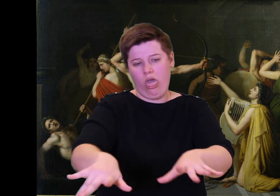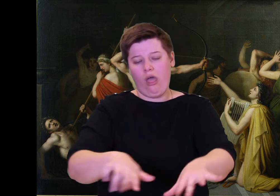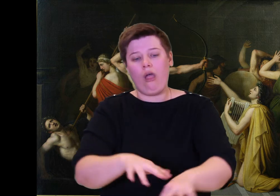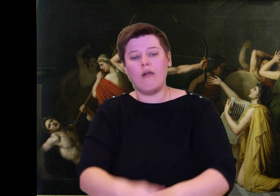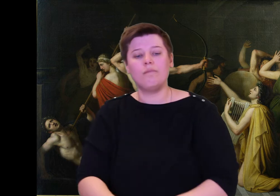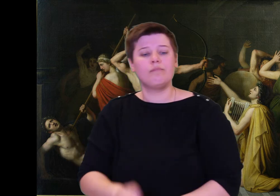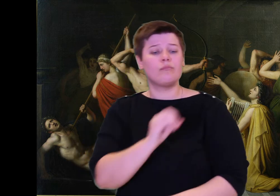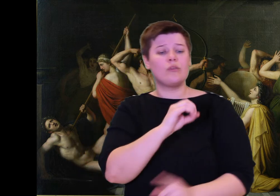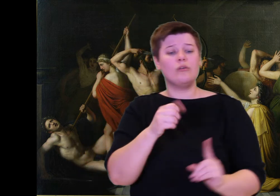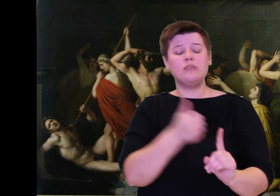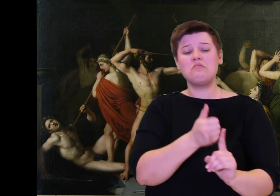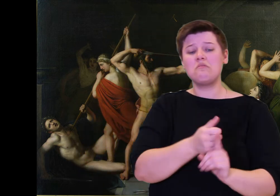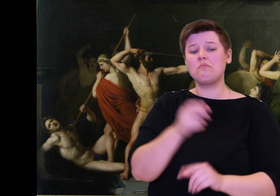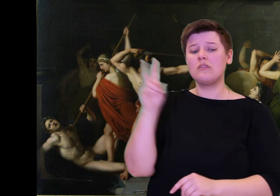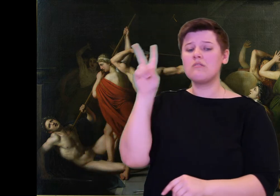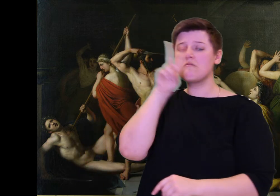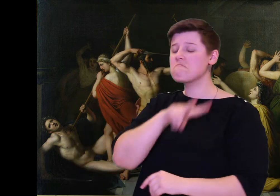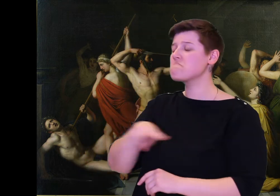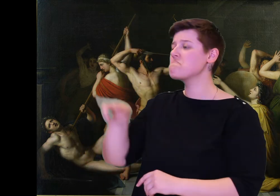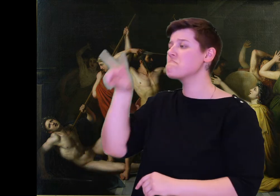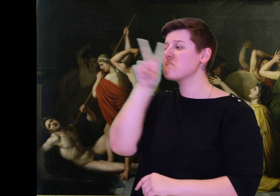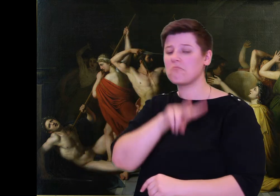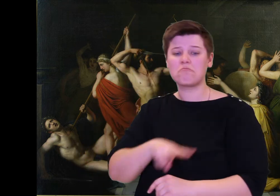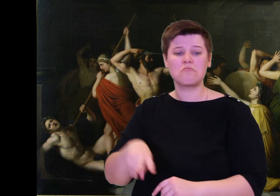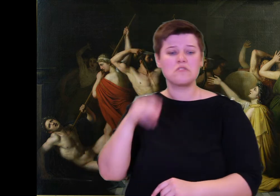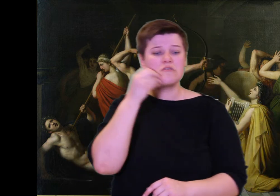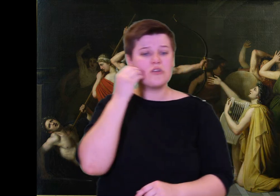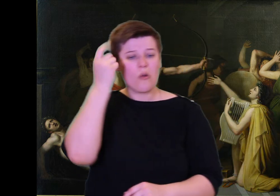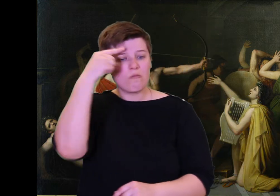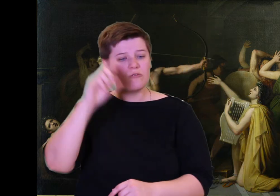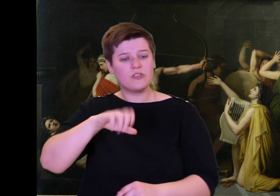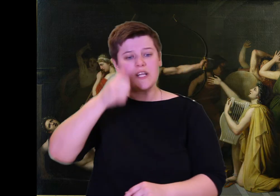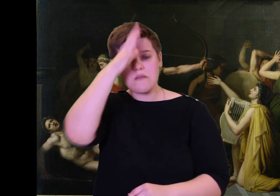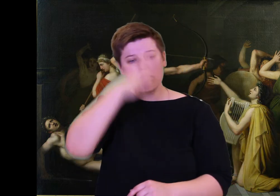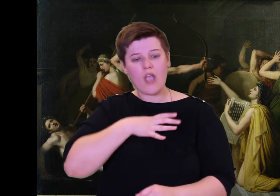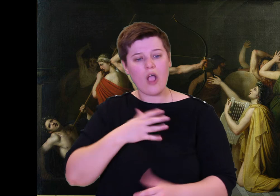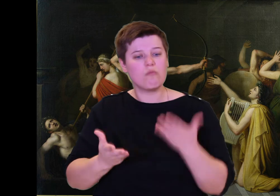pierced Agelaus; Telemachus thrust at Leocritus, and